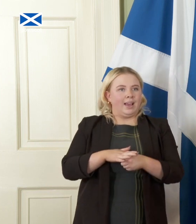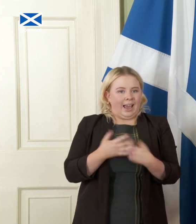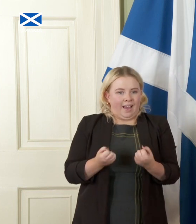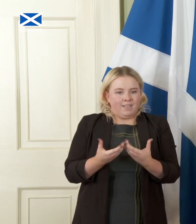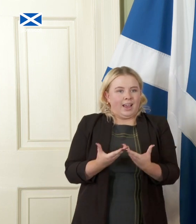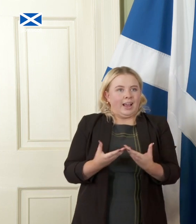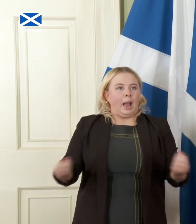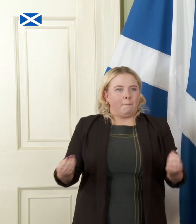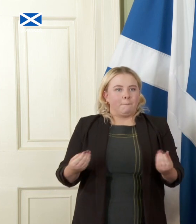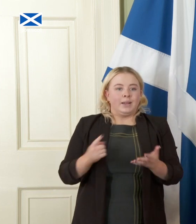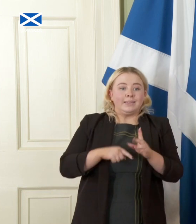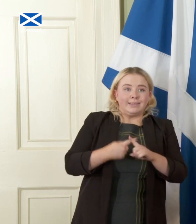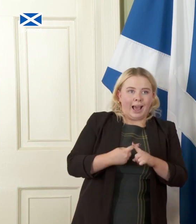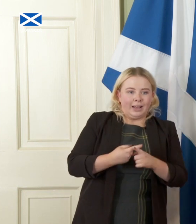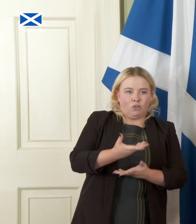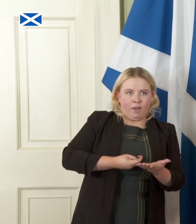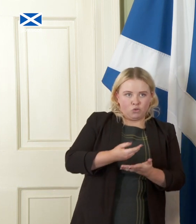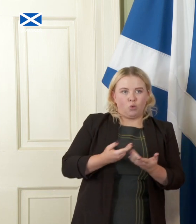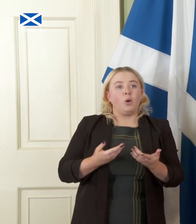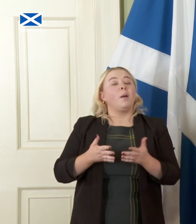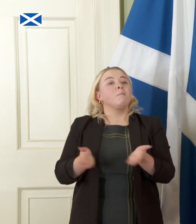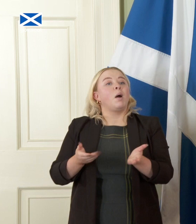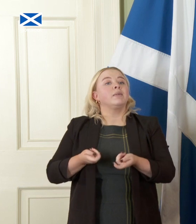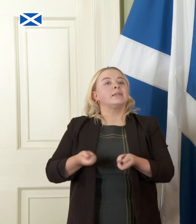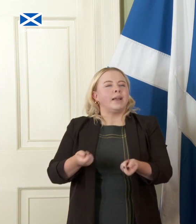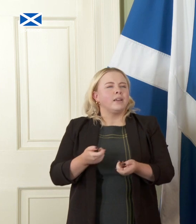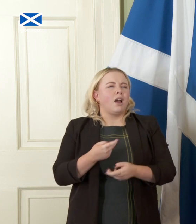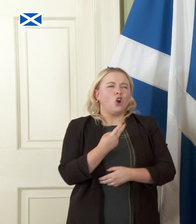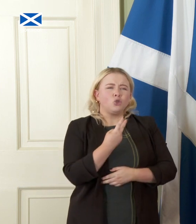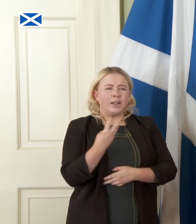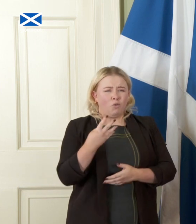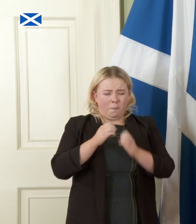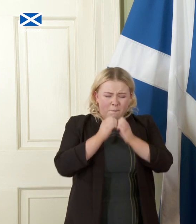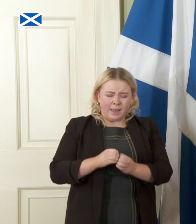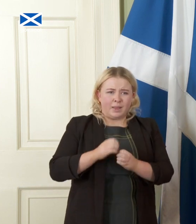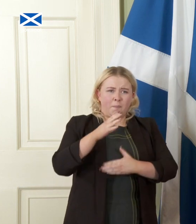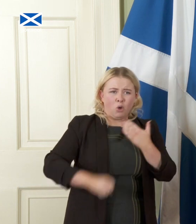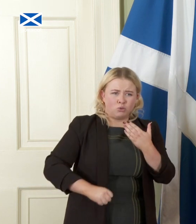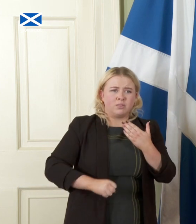revenue and public spending nearly 24 billion pounds much much higher than the UK average